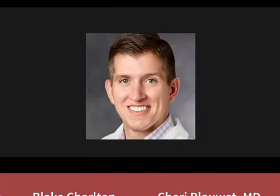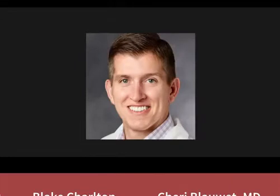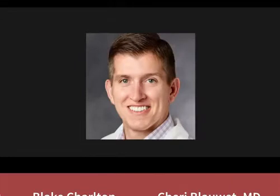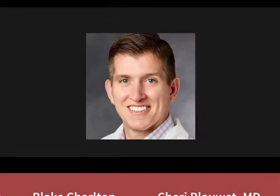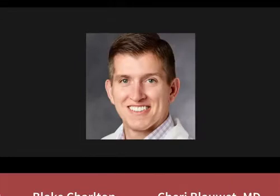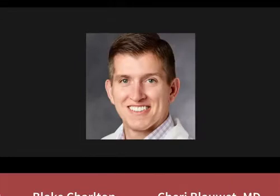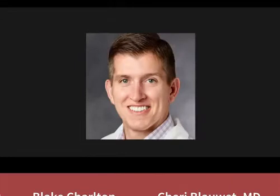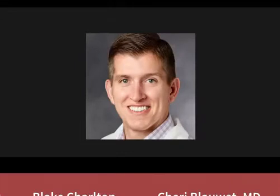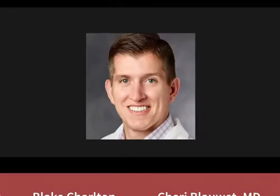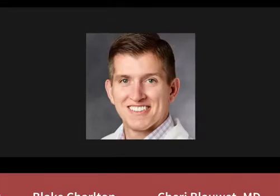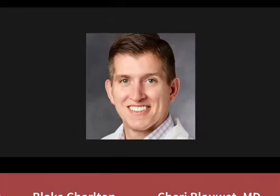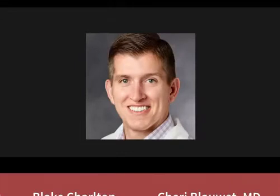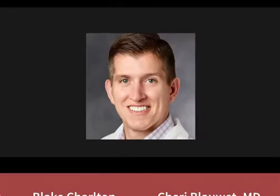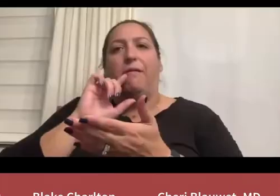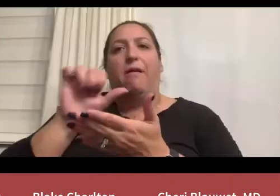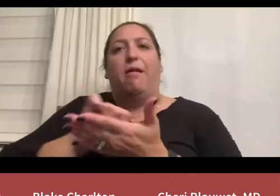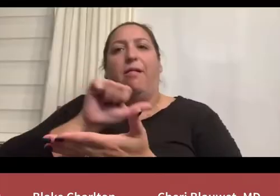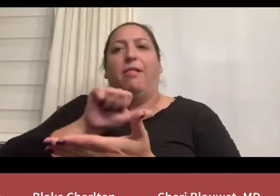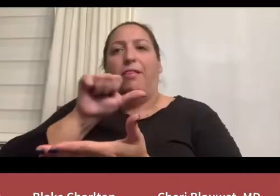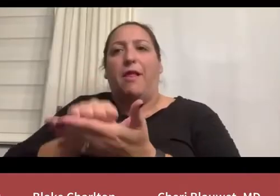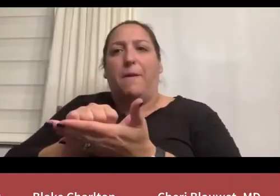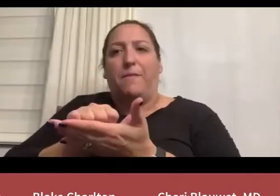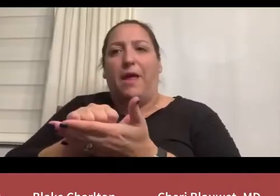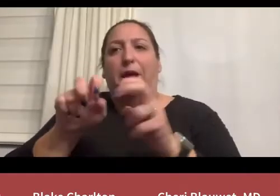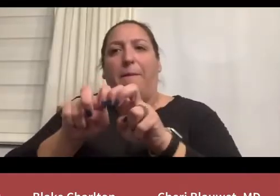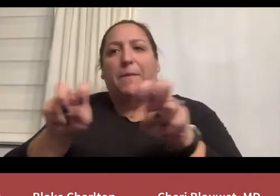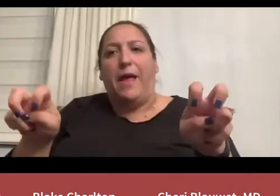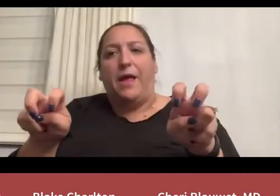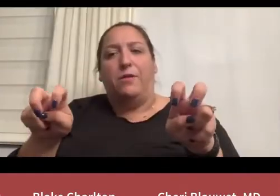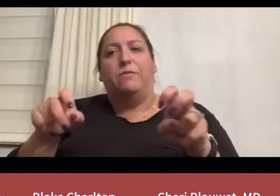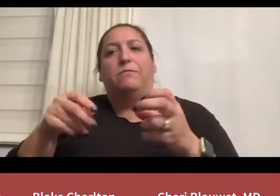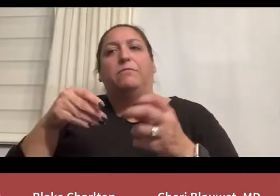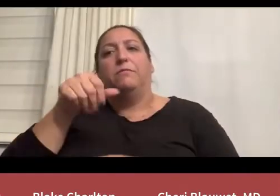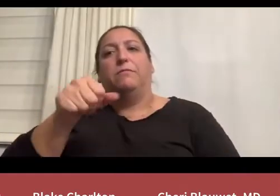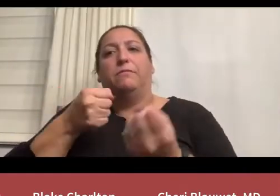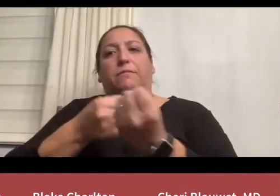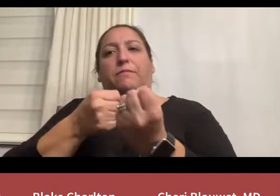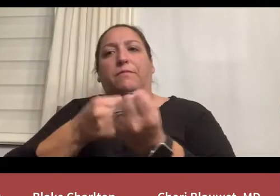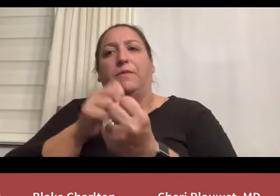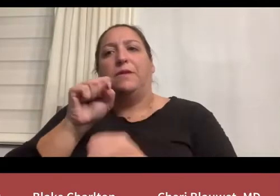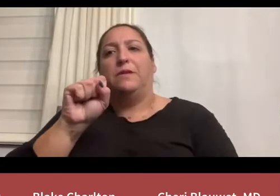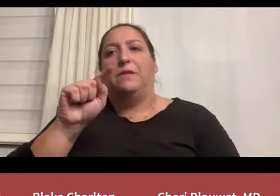Alumni Panel sponsored by the Stanford Medicine Alumni Association,